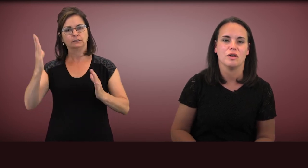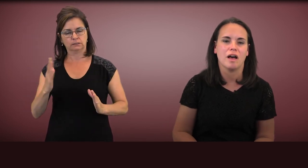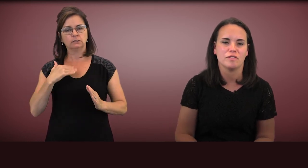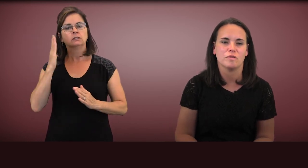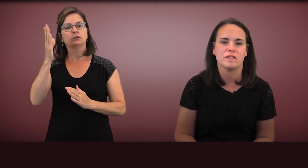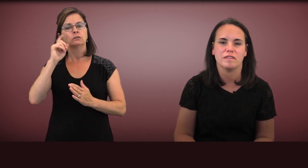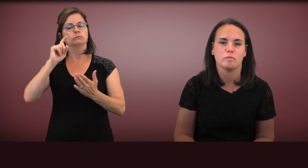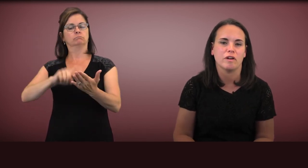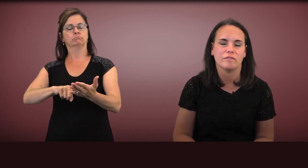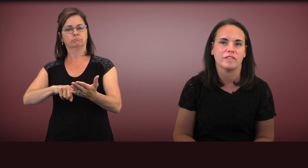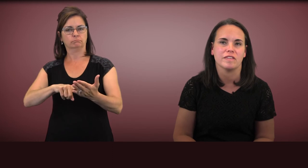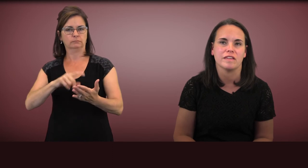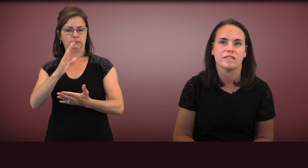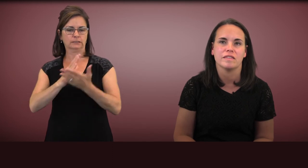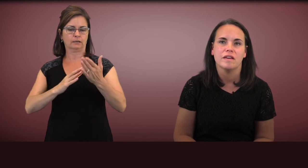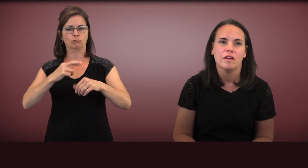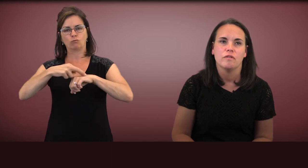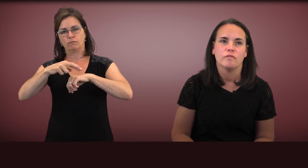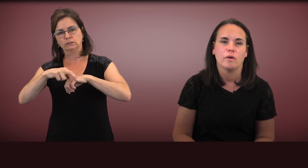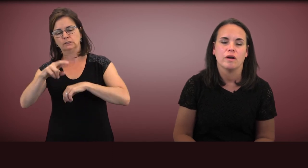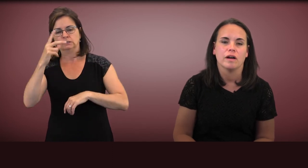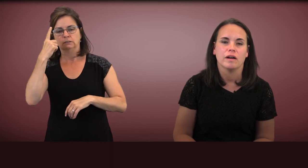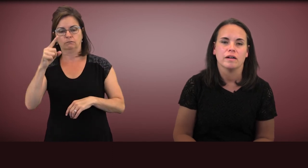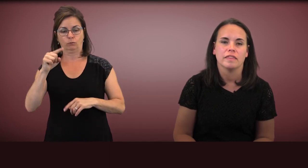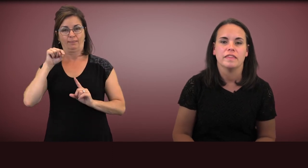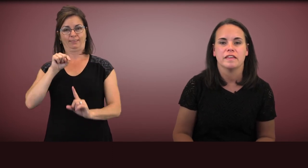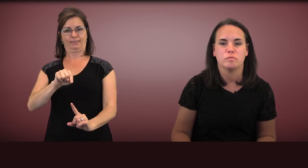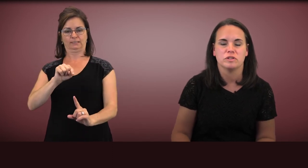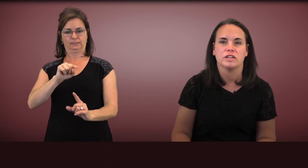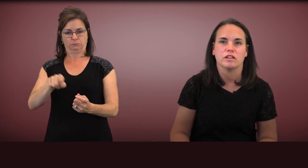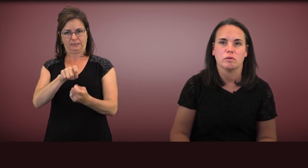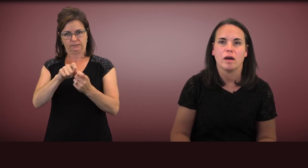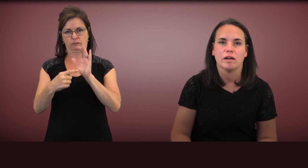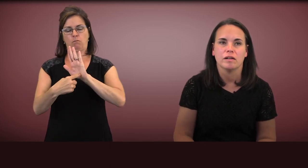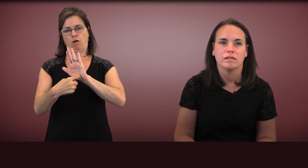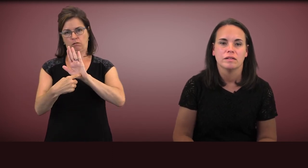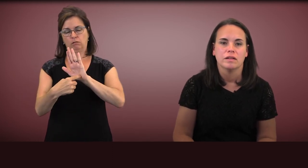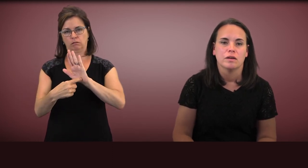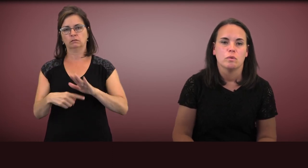you'll also see some references for this particular model.